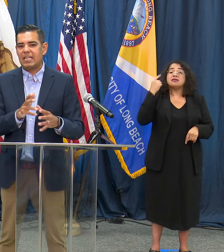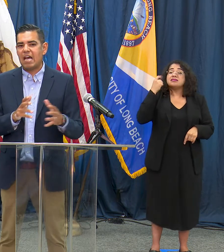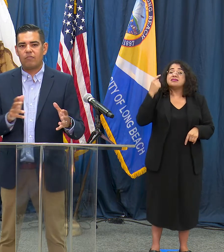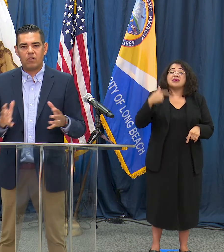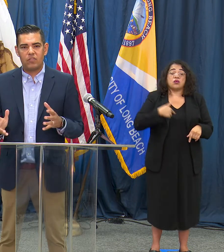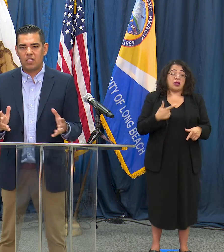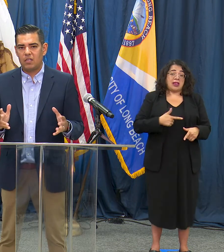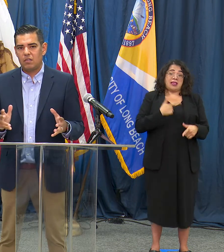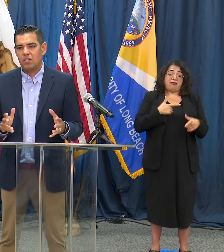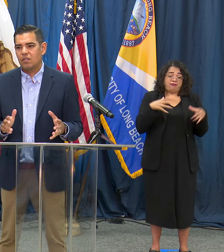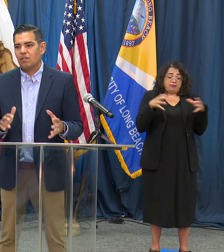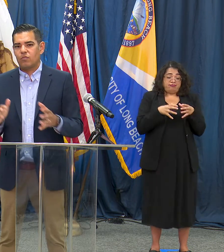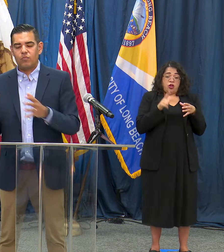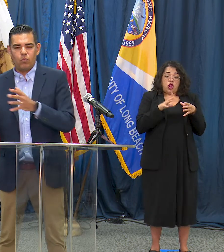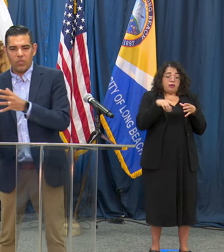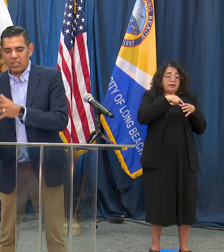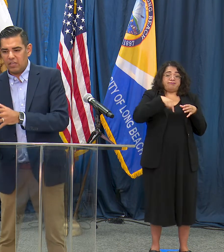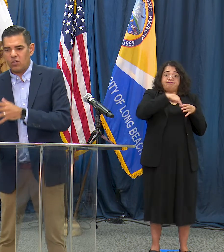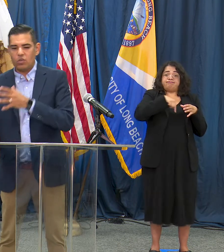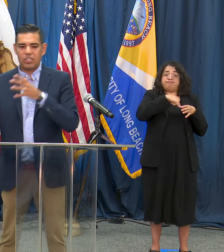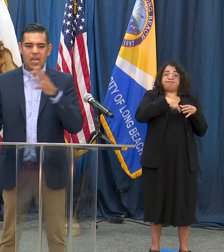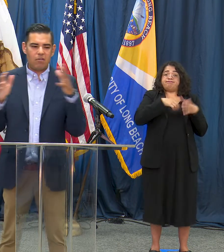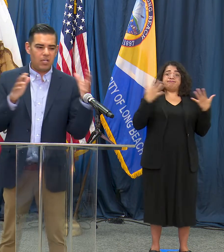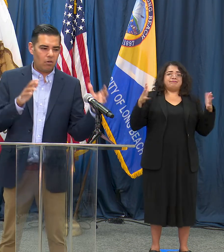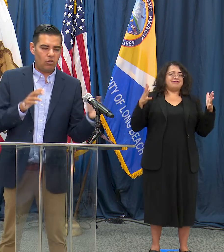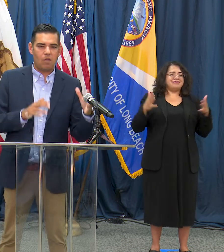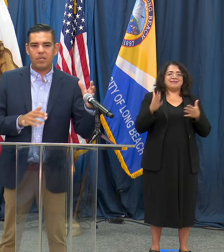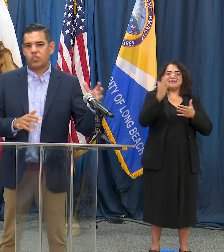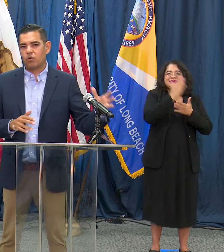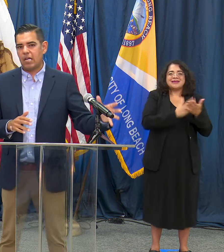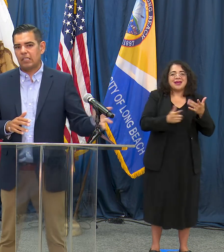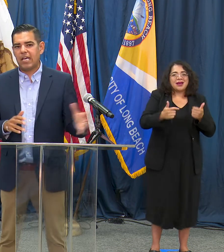and out of our city whether they live in Orange County or in Long Beach or in LA